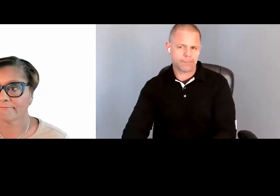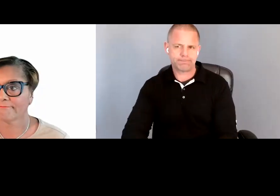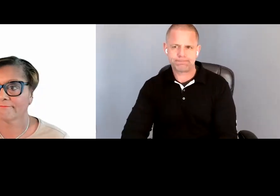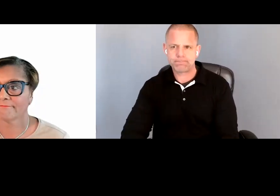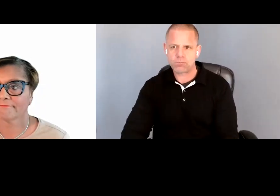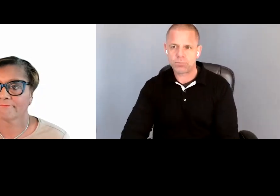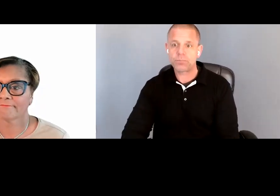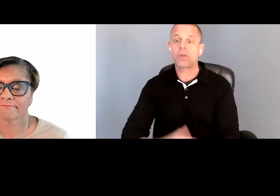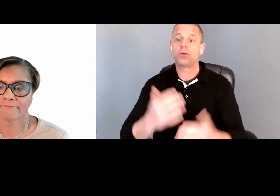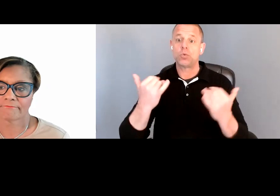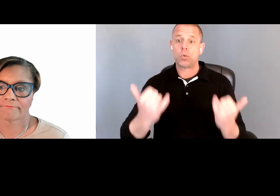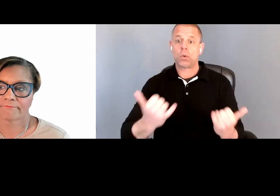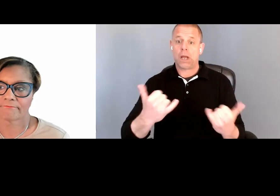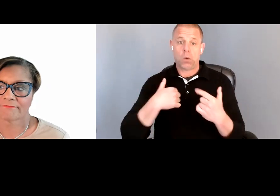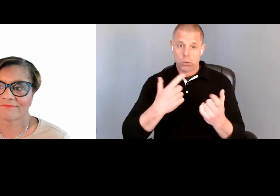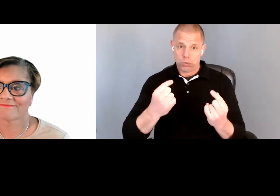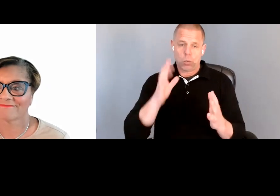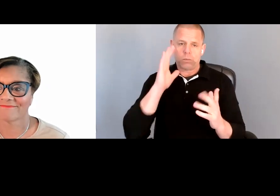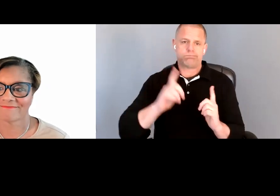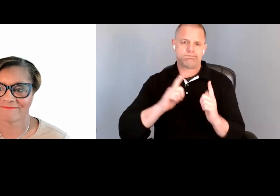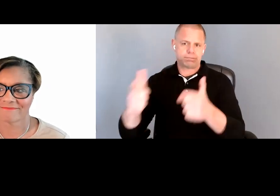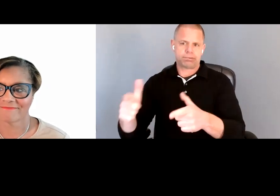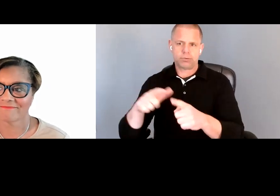And at this time, I'd love to hand it over to Kim Alfonso